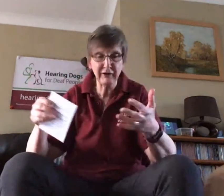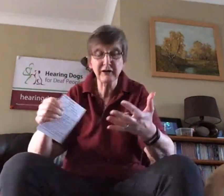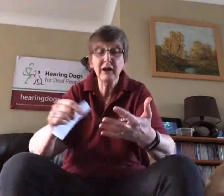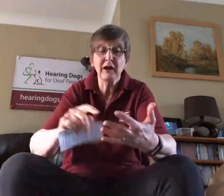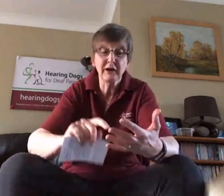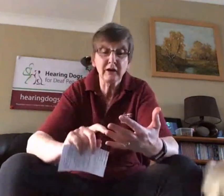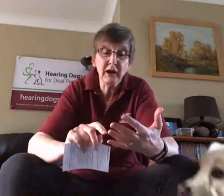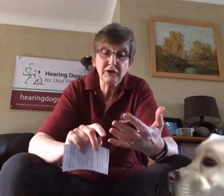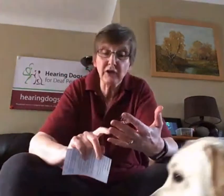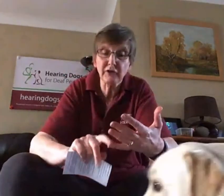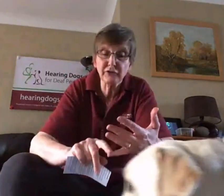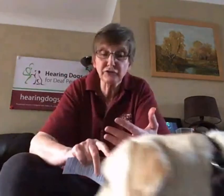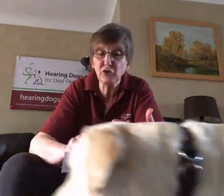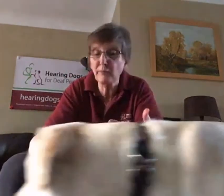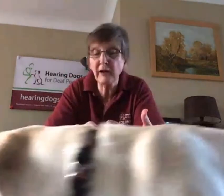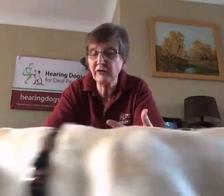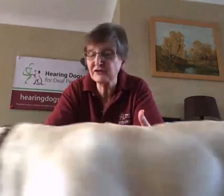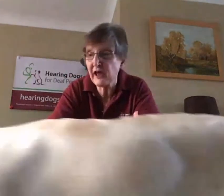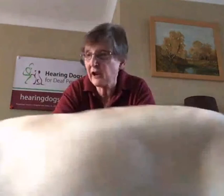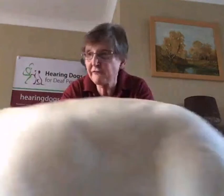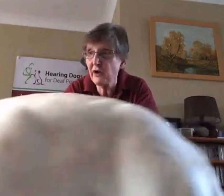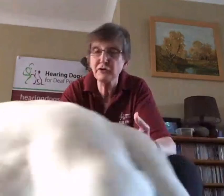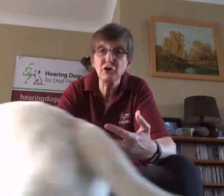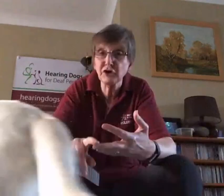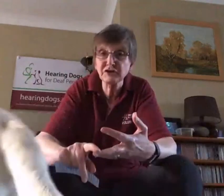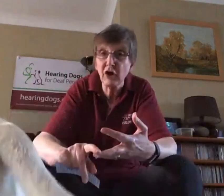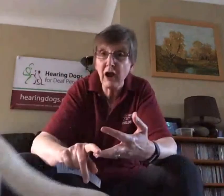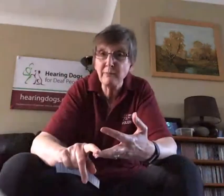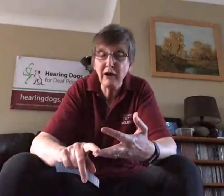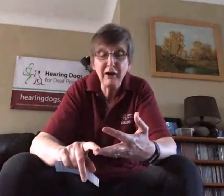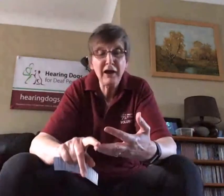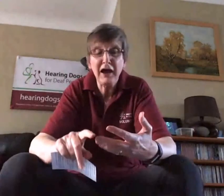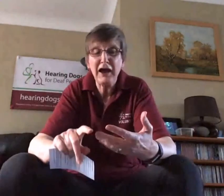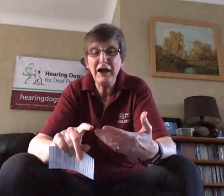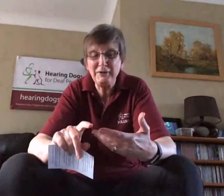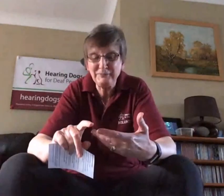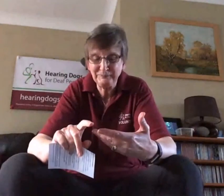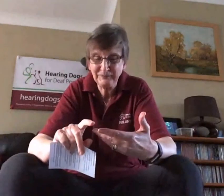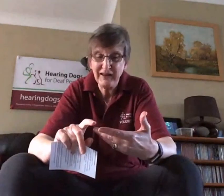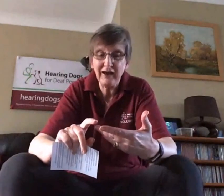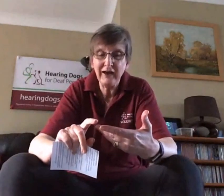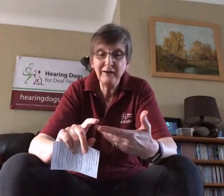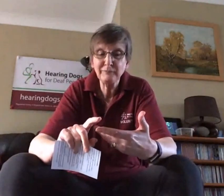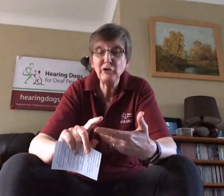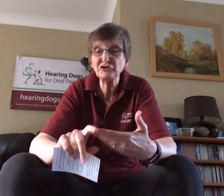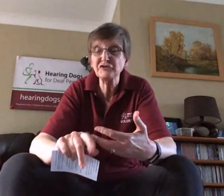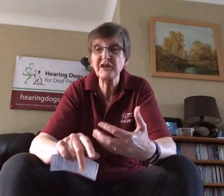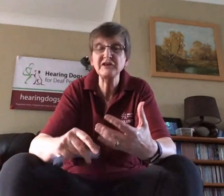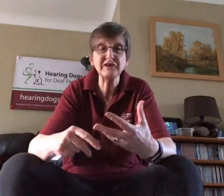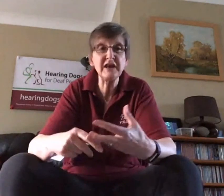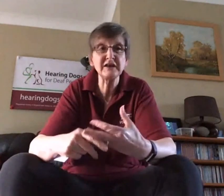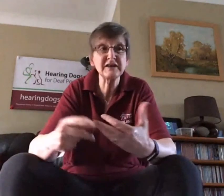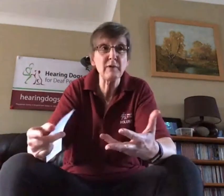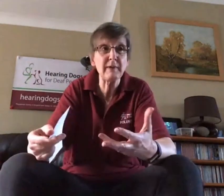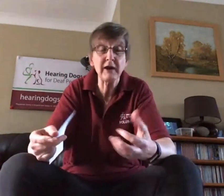No, the doorbell, the telephone, cooker timer, lots of things that he can tell me about;